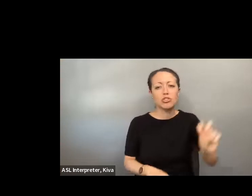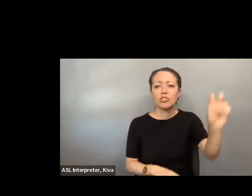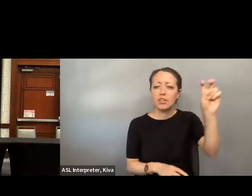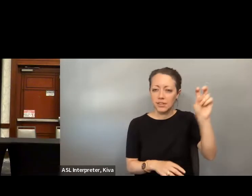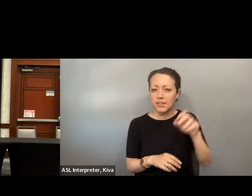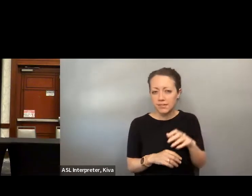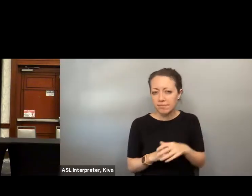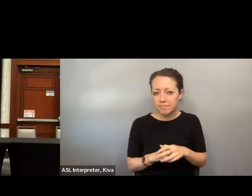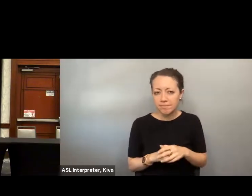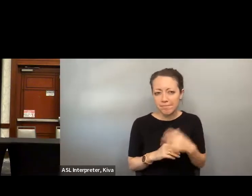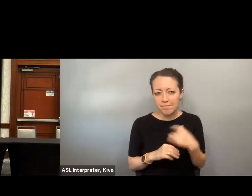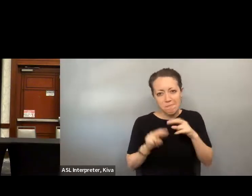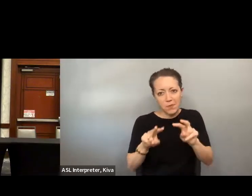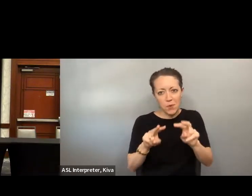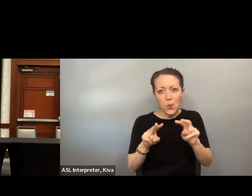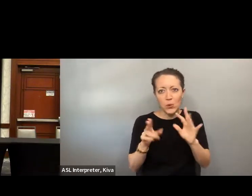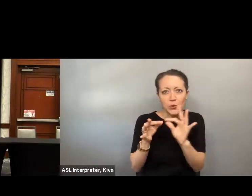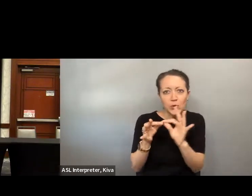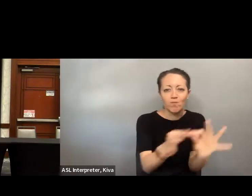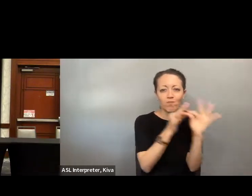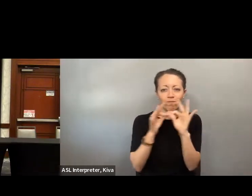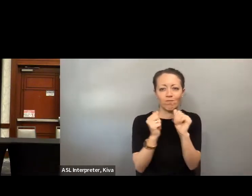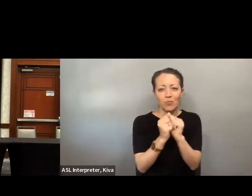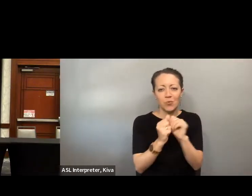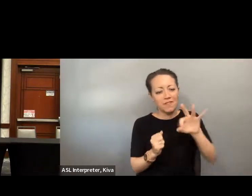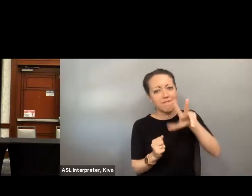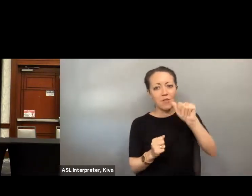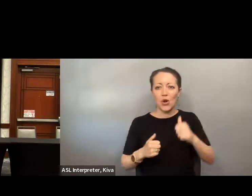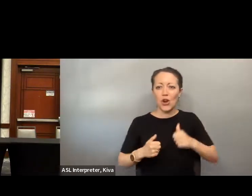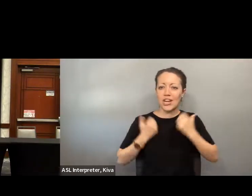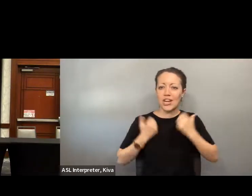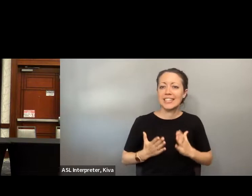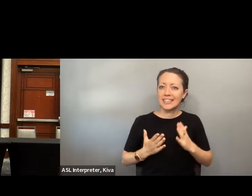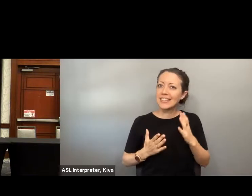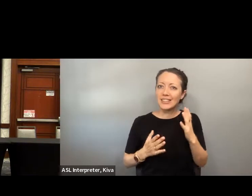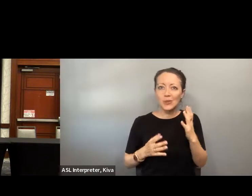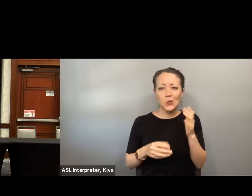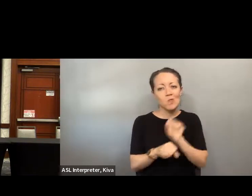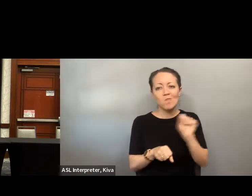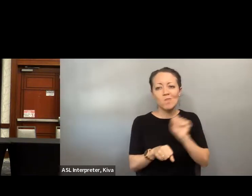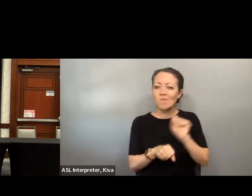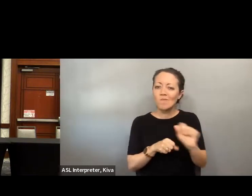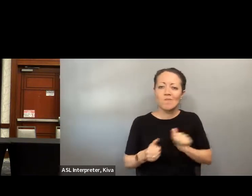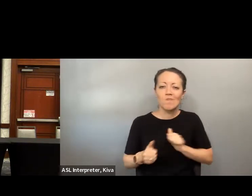about your access to the vote, a Twitter thread, whatever it may be, know that I am here alongside of you in that be know that I am here alongside of you in that journey, and really look for a thing connected to you all here in Florida that are doing this work. journey and really look forward to staying connected